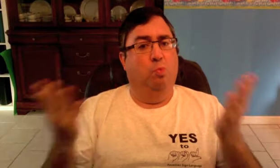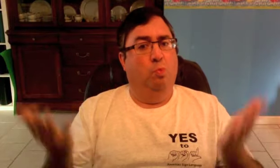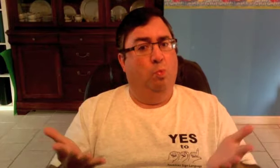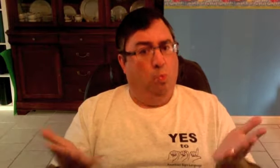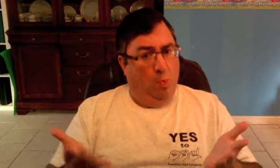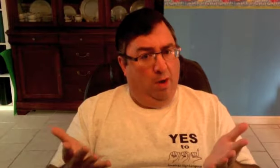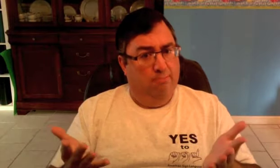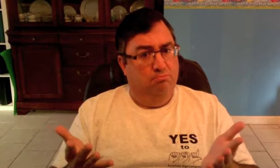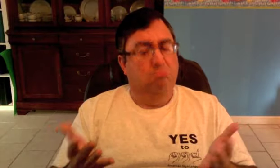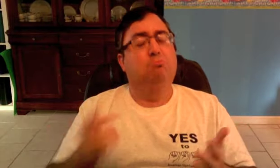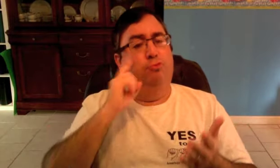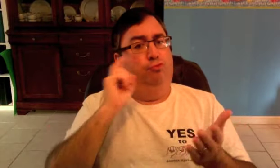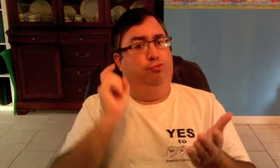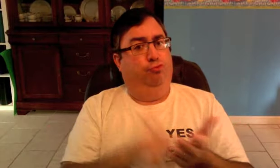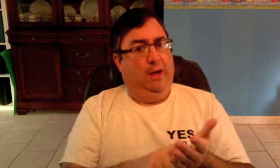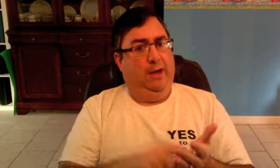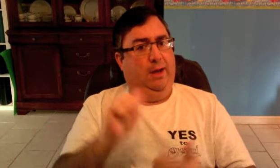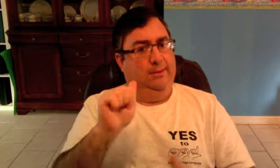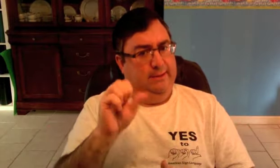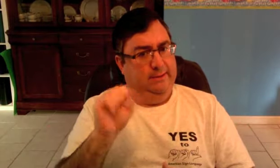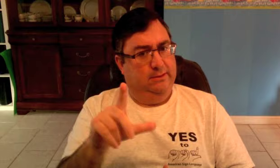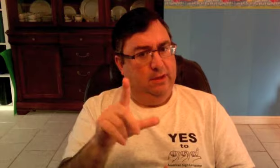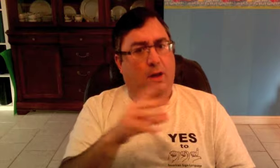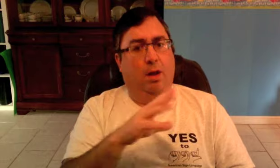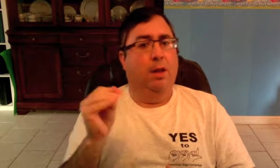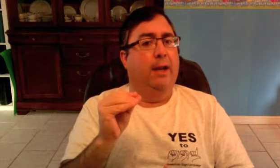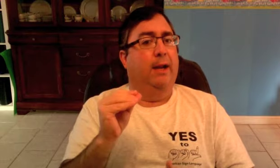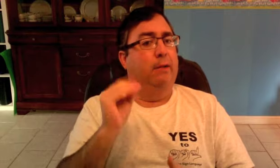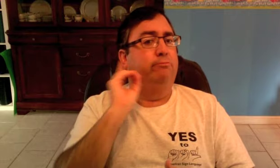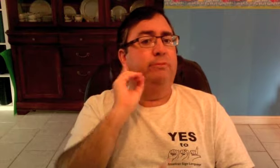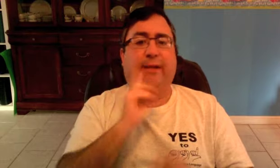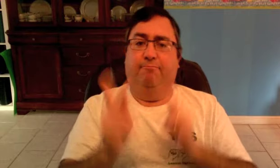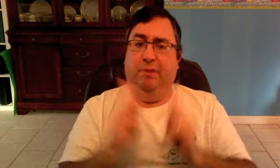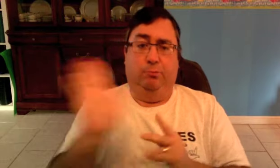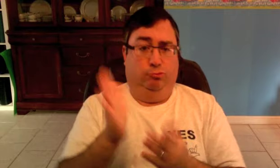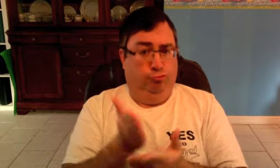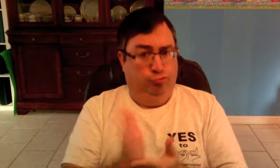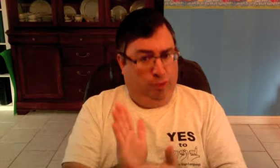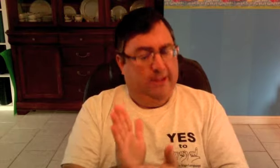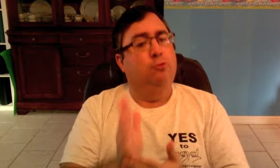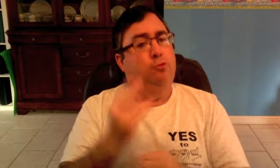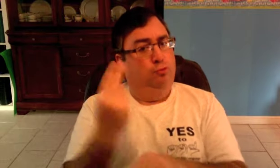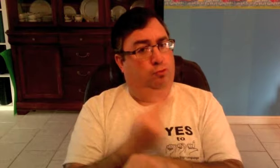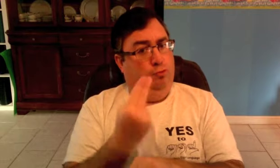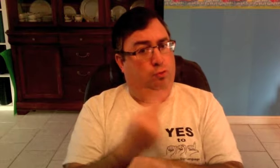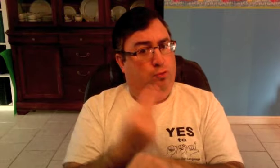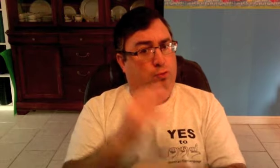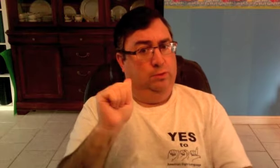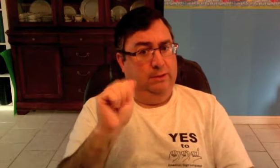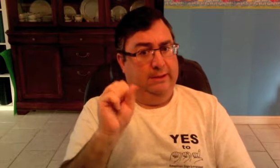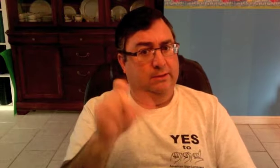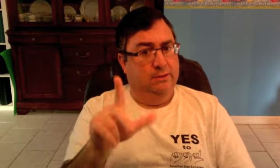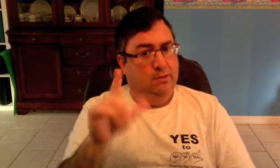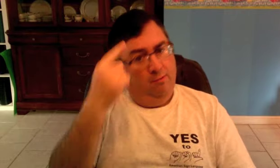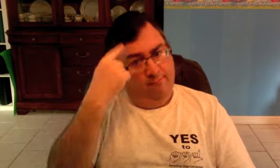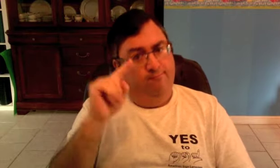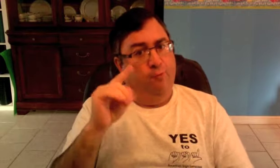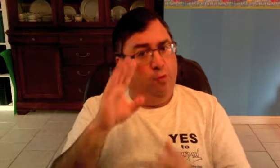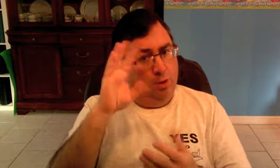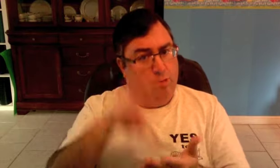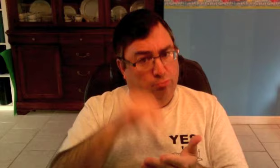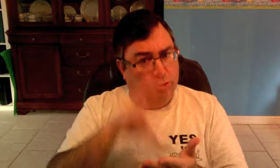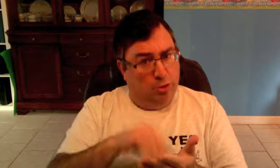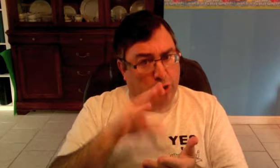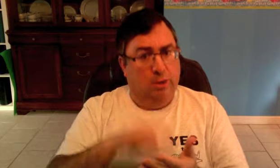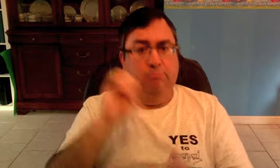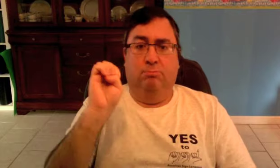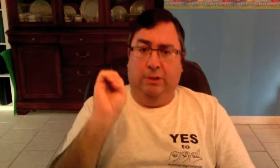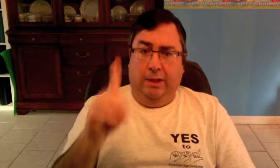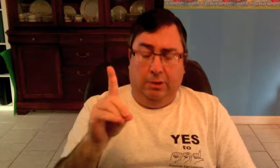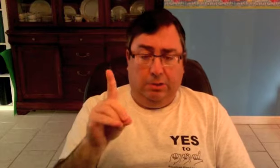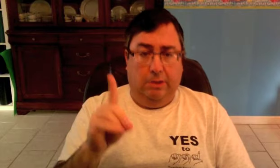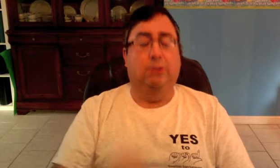Recognize ASL and Deaf people's right to use ASL as a language for learning and education.